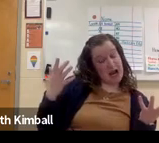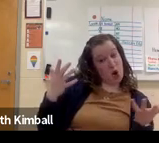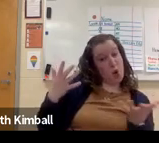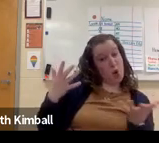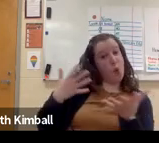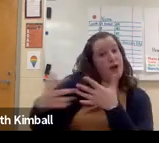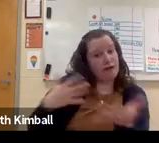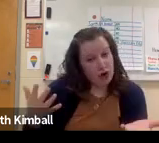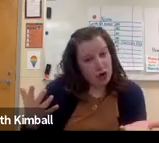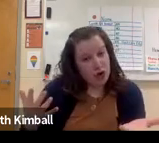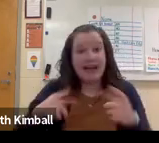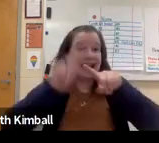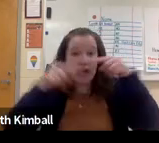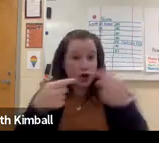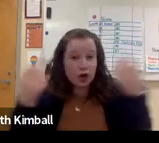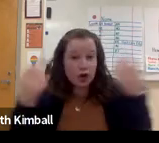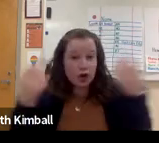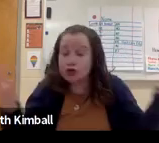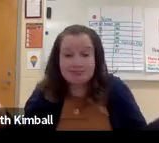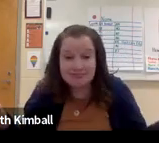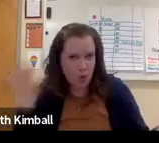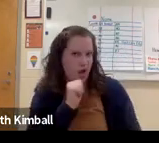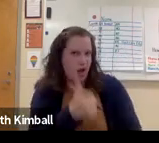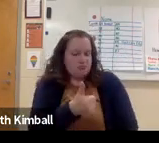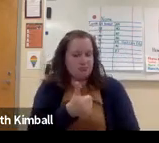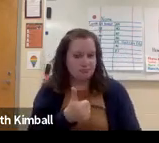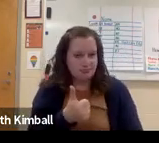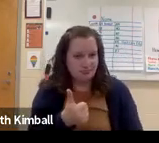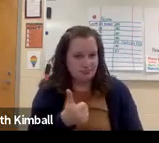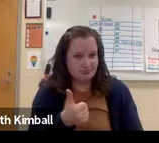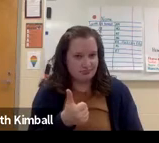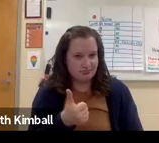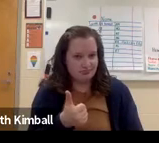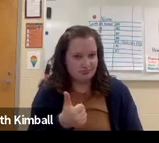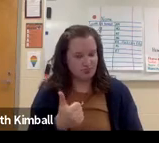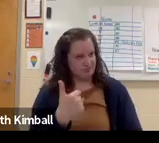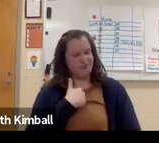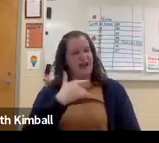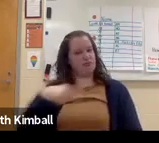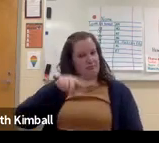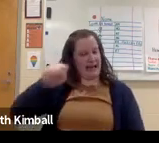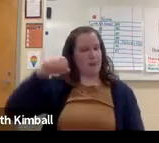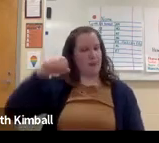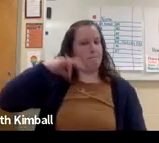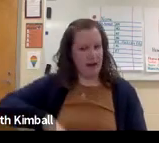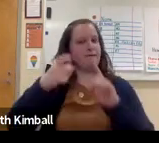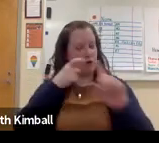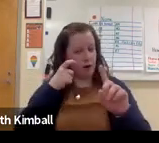asked but my administrator said, OK, well, I guess it can't hurt. So I said, why not?